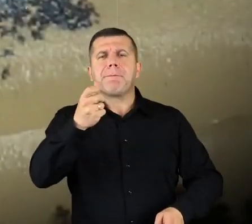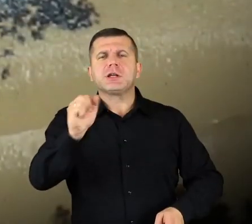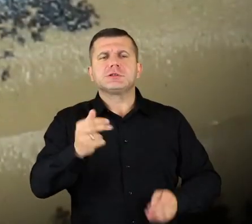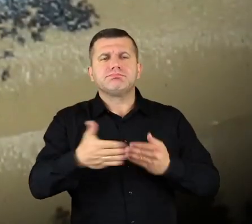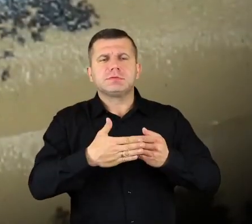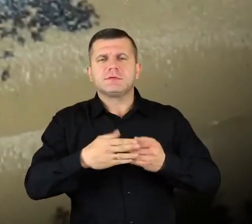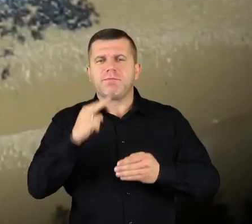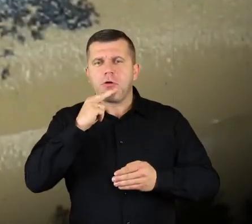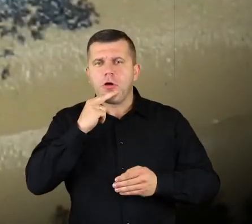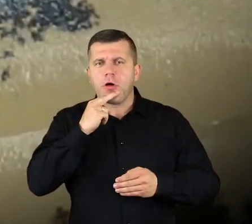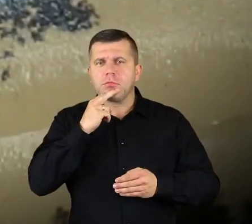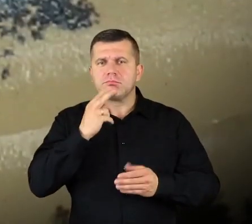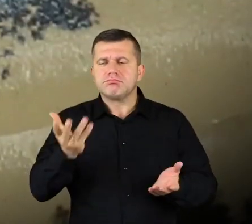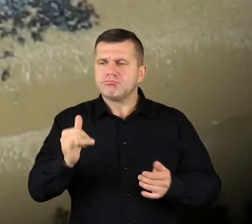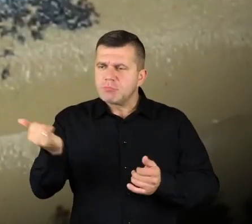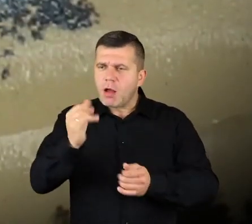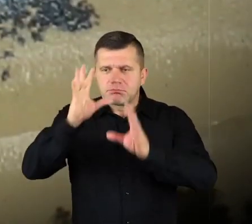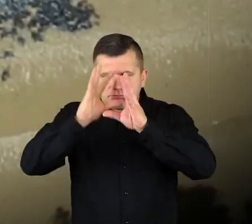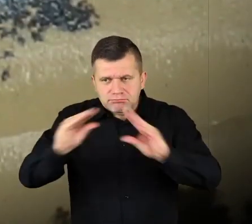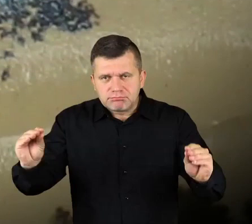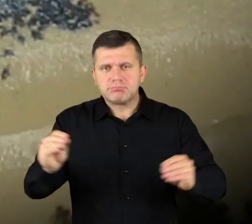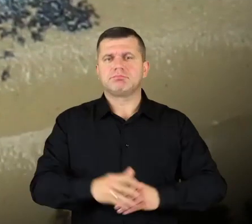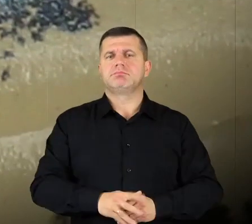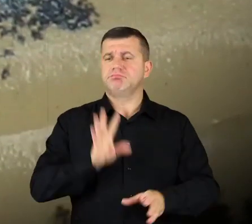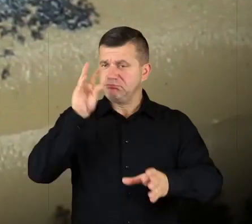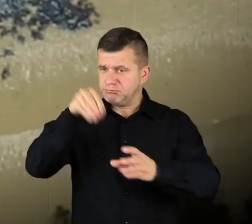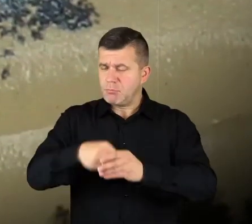that was celebrating this saint, they were visiting them